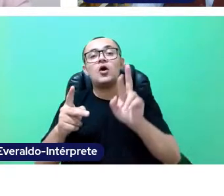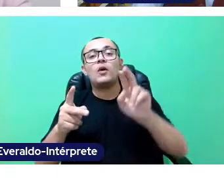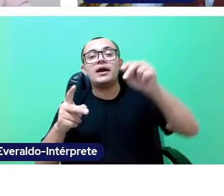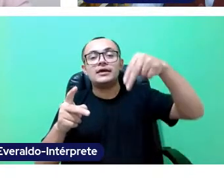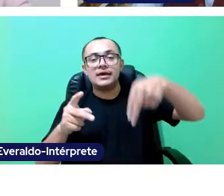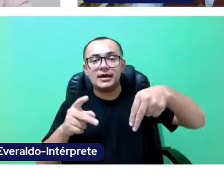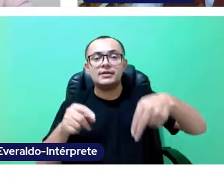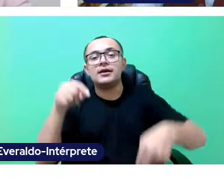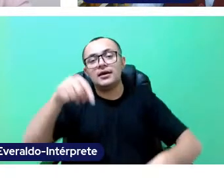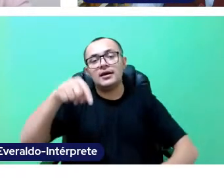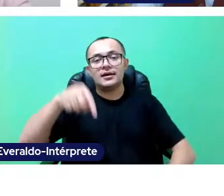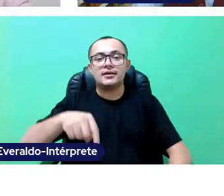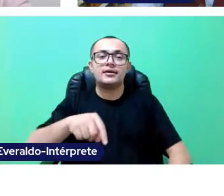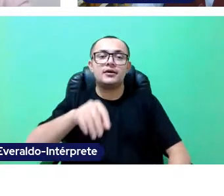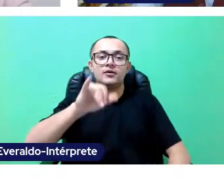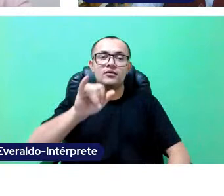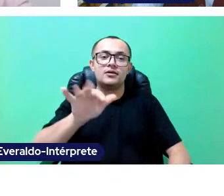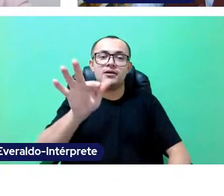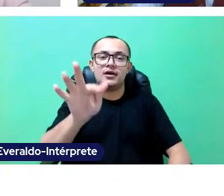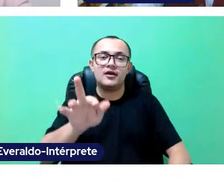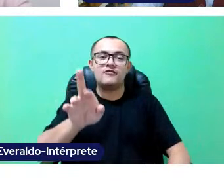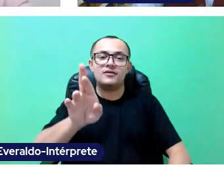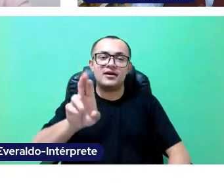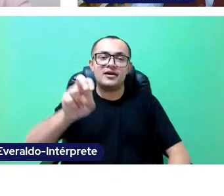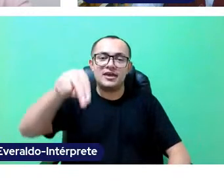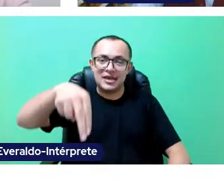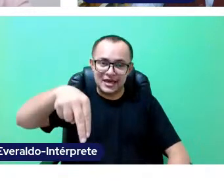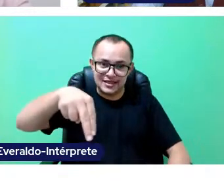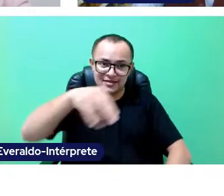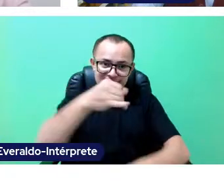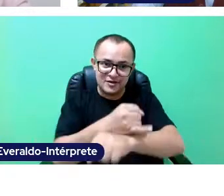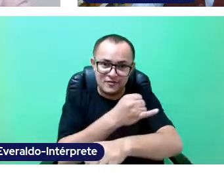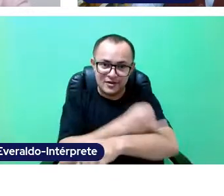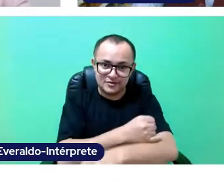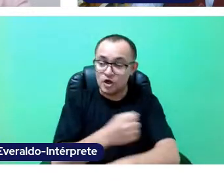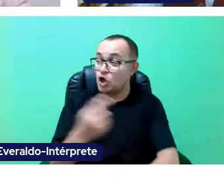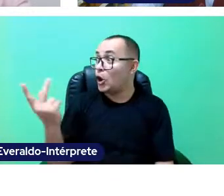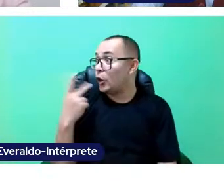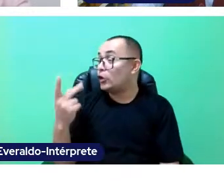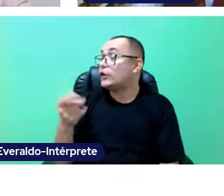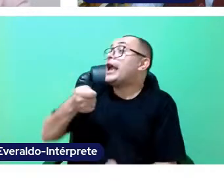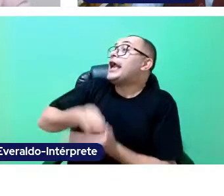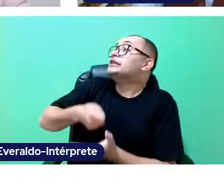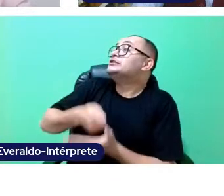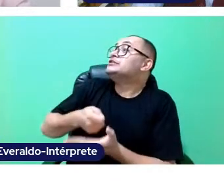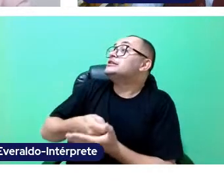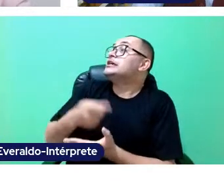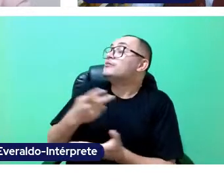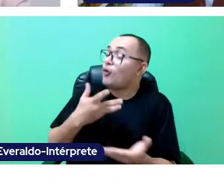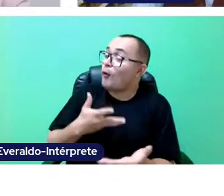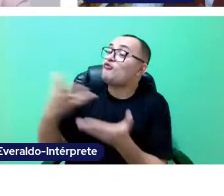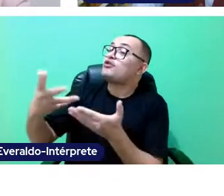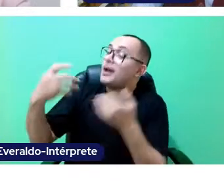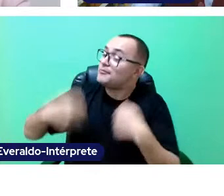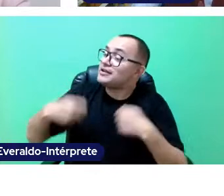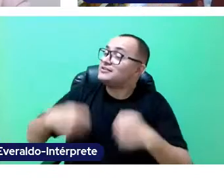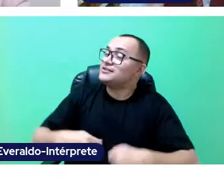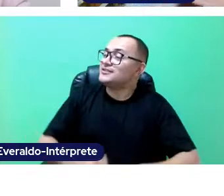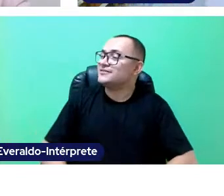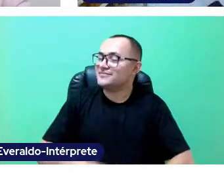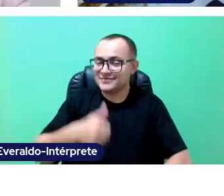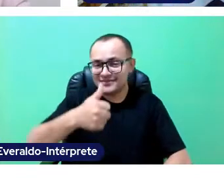We will demand to be invited to go there! - Thank you so much! Good afternoon, everyone! May we see each other soon.